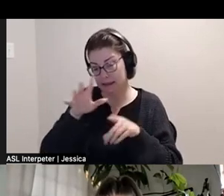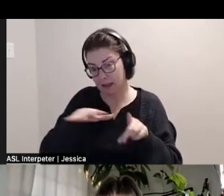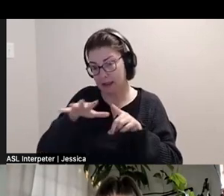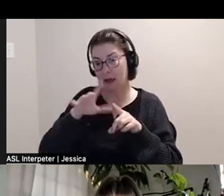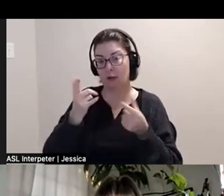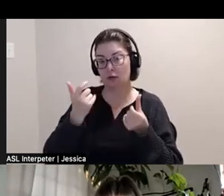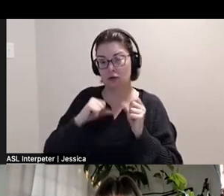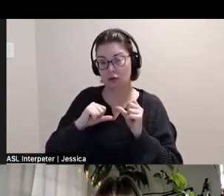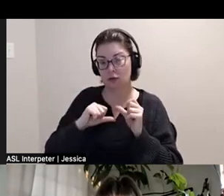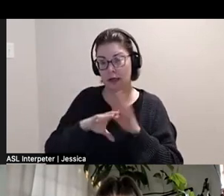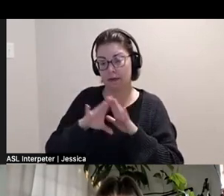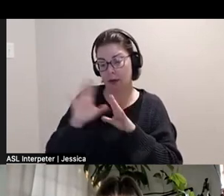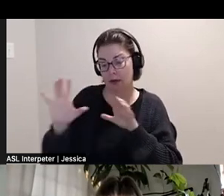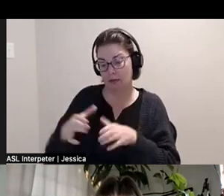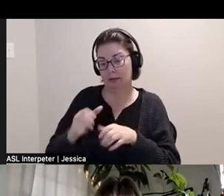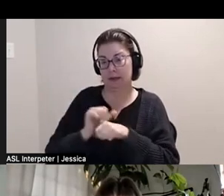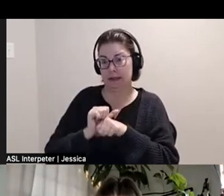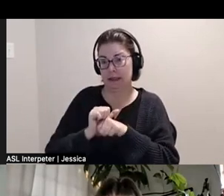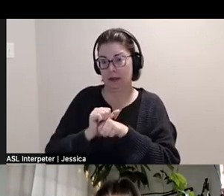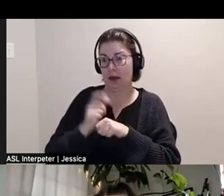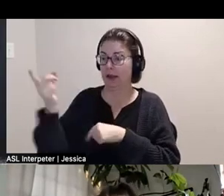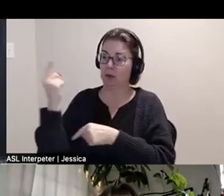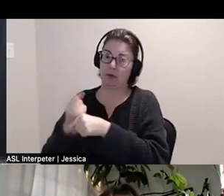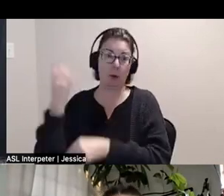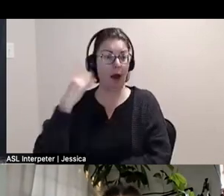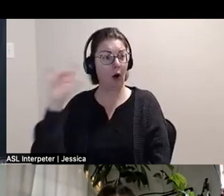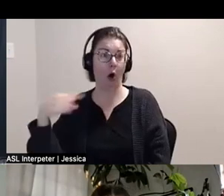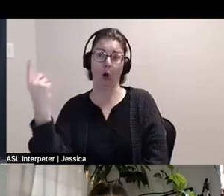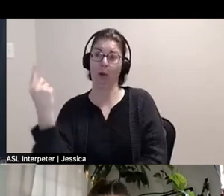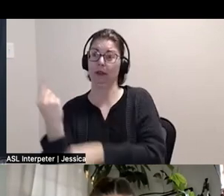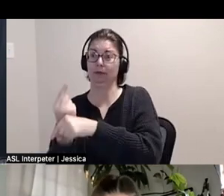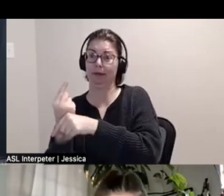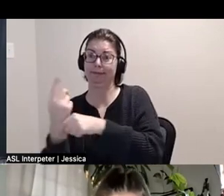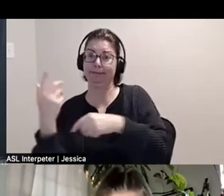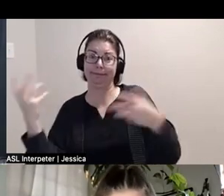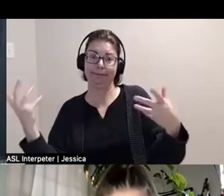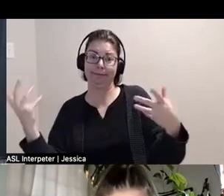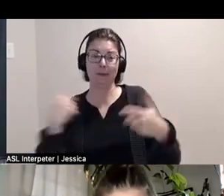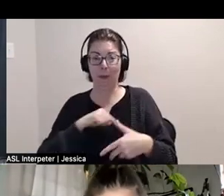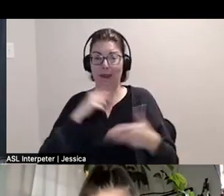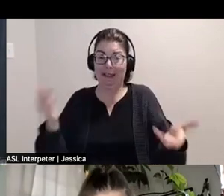them collectively. And it turns out they were right because they're always right. So here we are. *laughs*